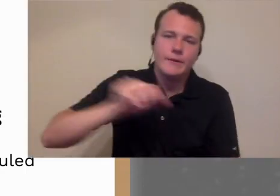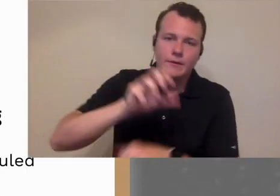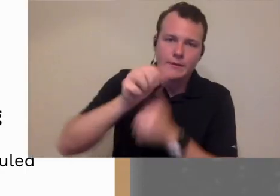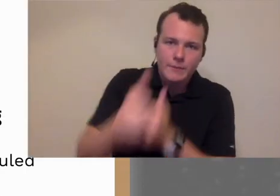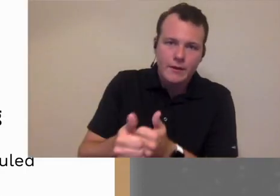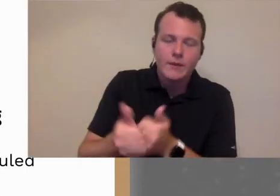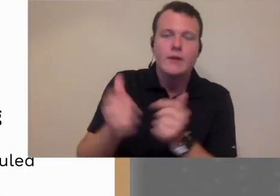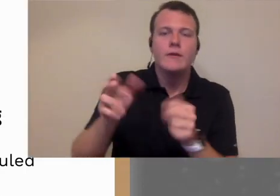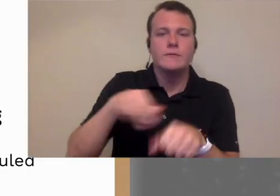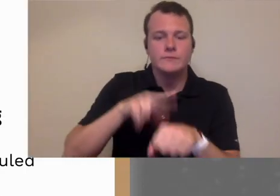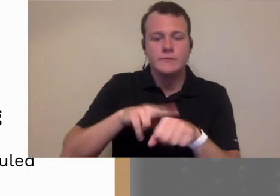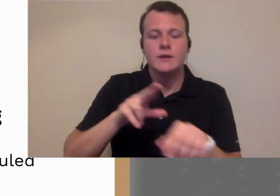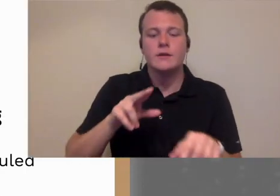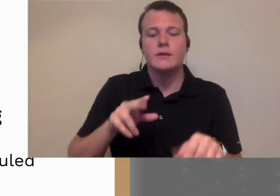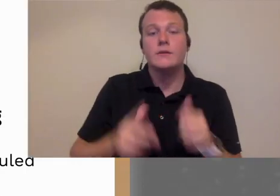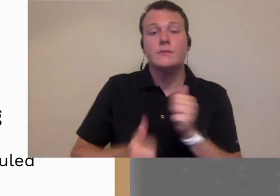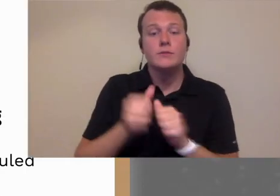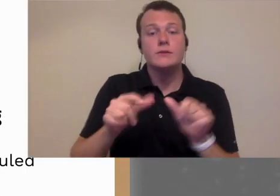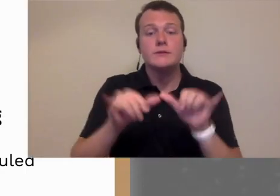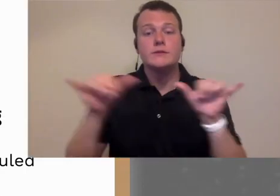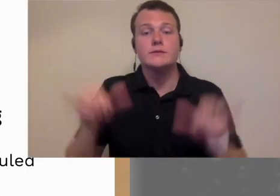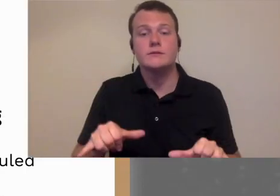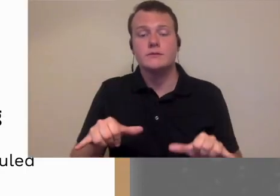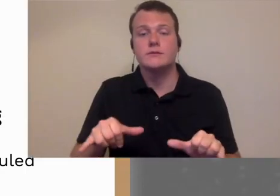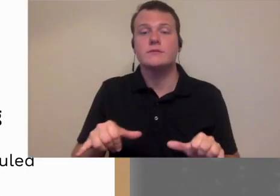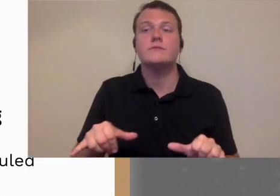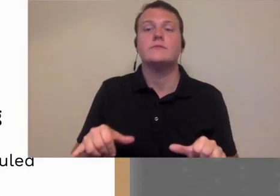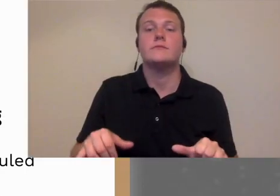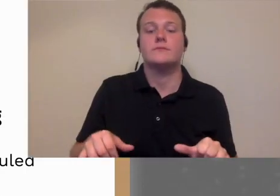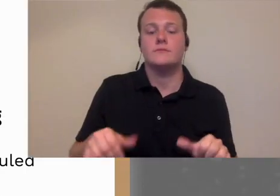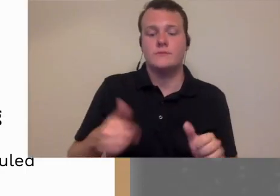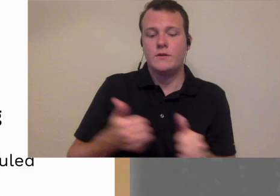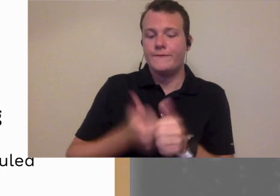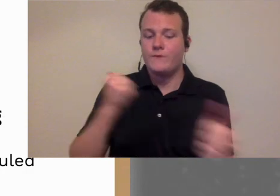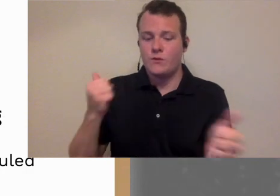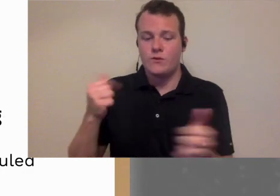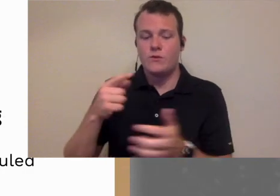can be HIPAA compliant you know mostly systems of avoid the need to have setups